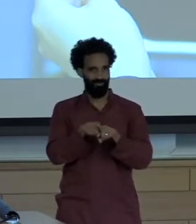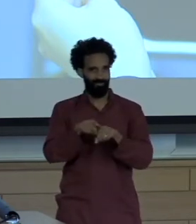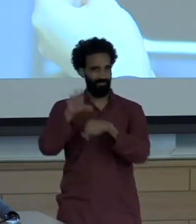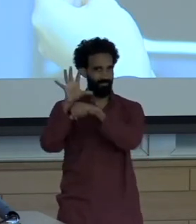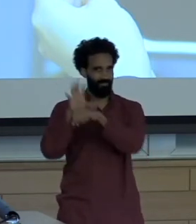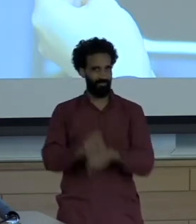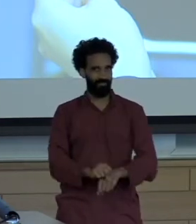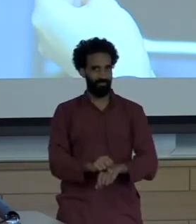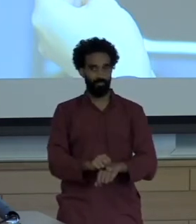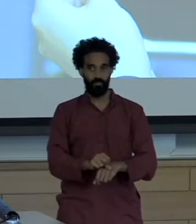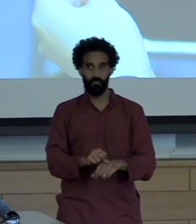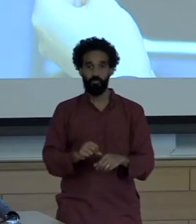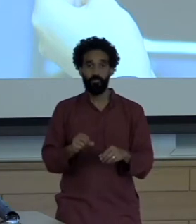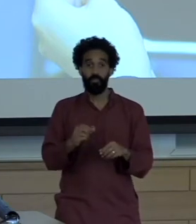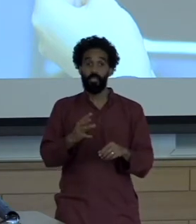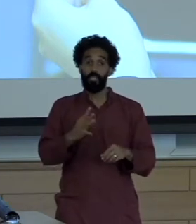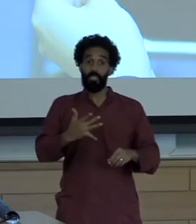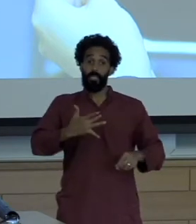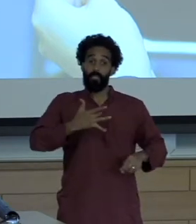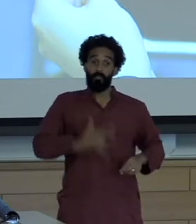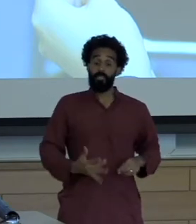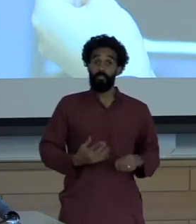Only that information which is readily available